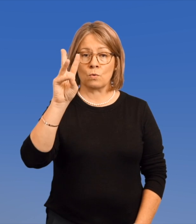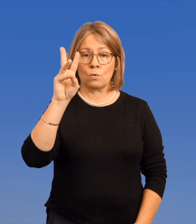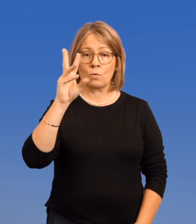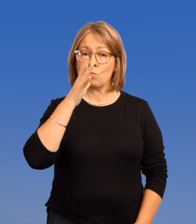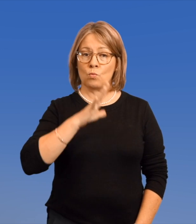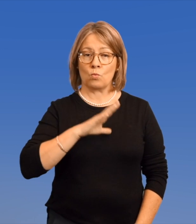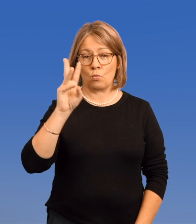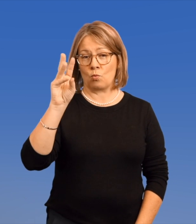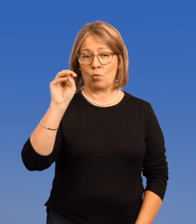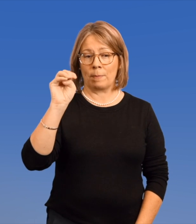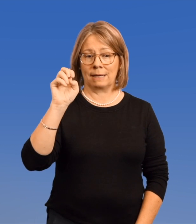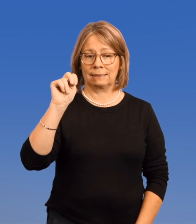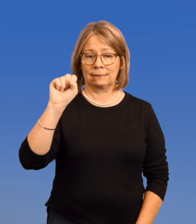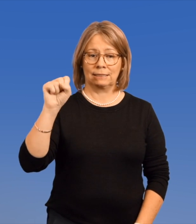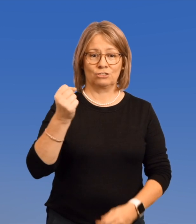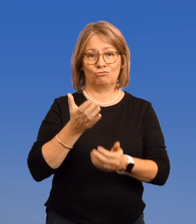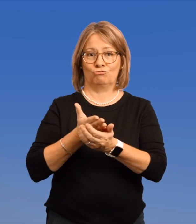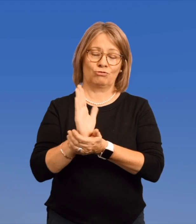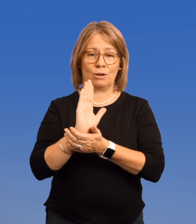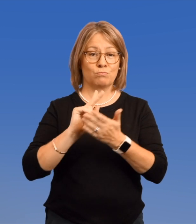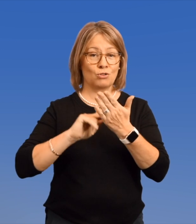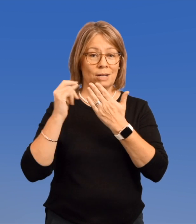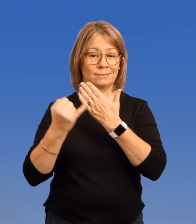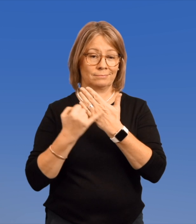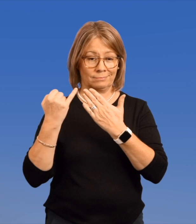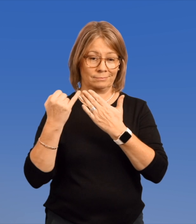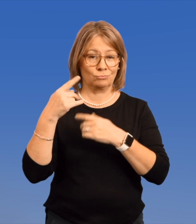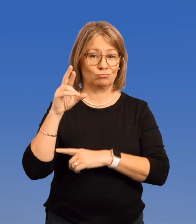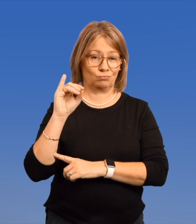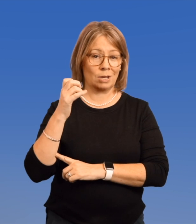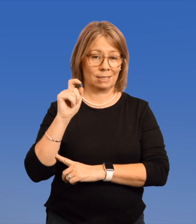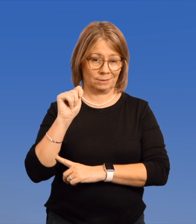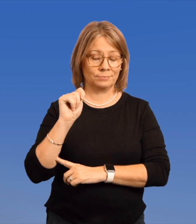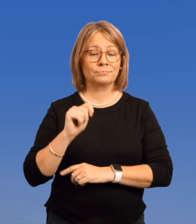Women's Rights Project.